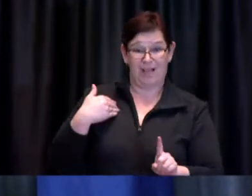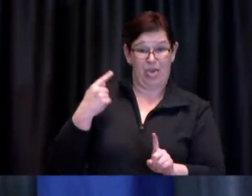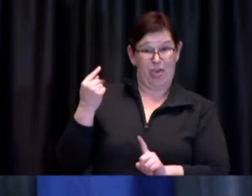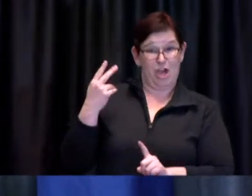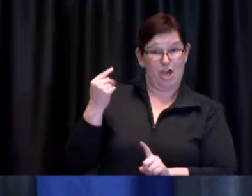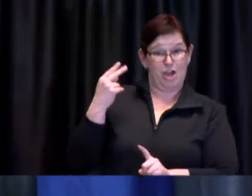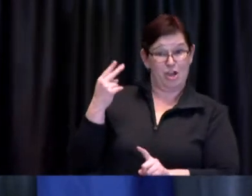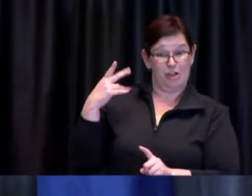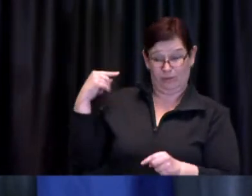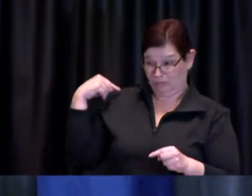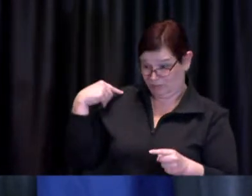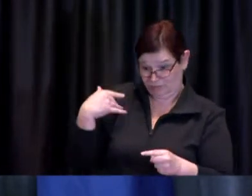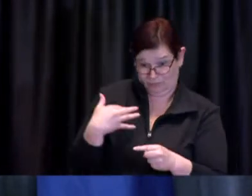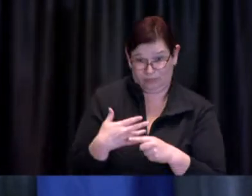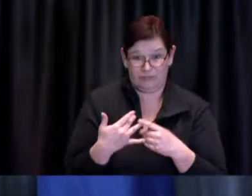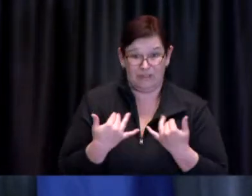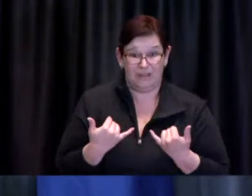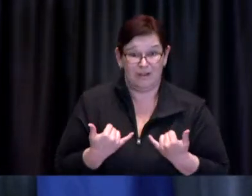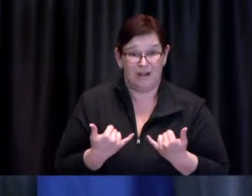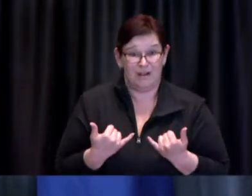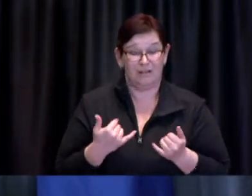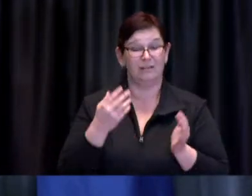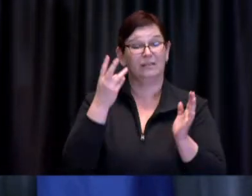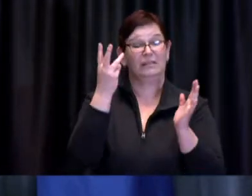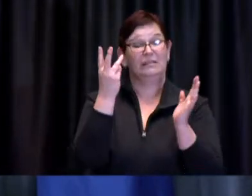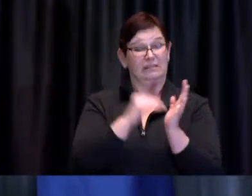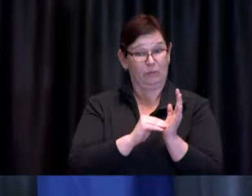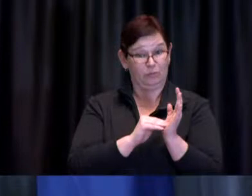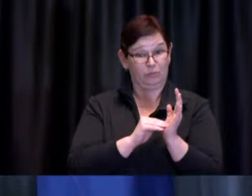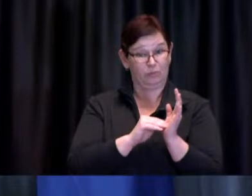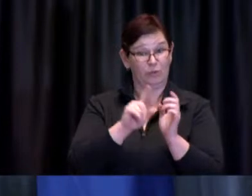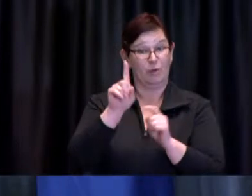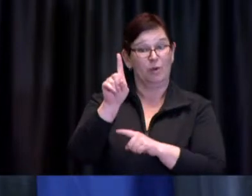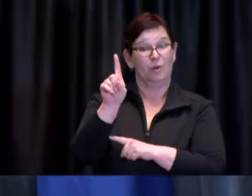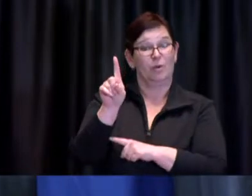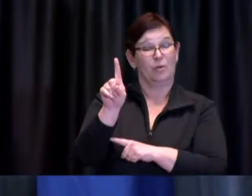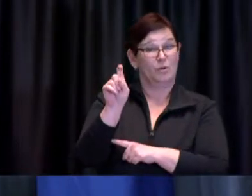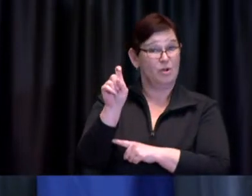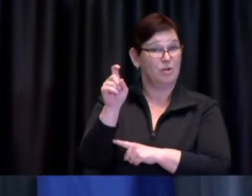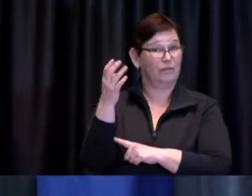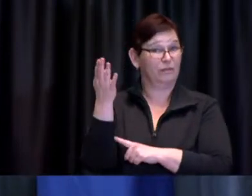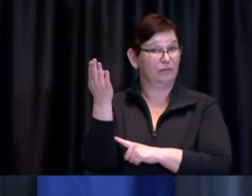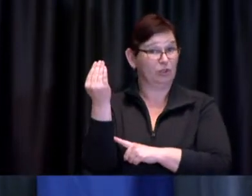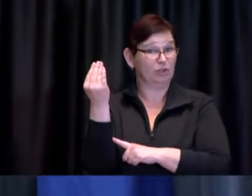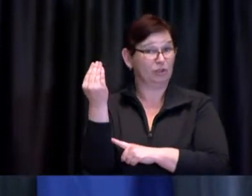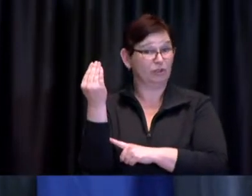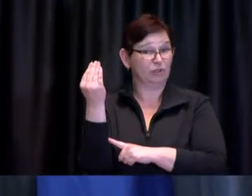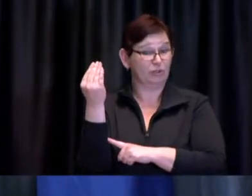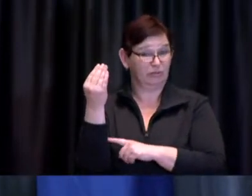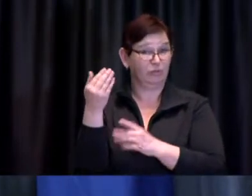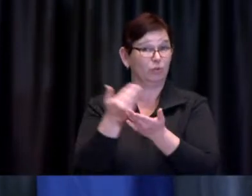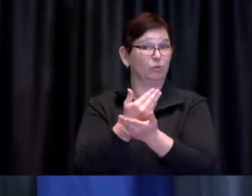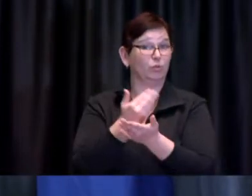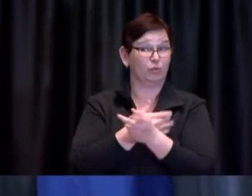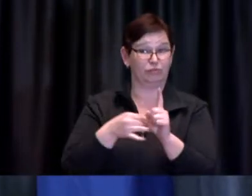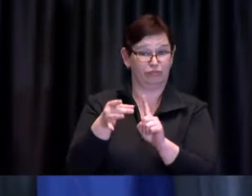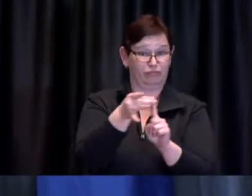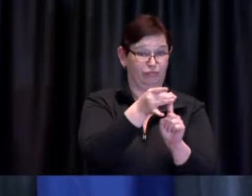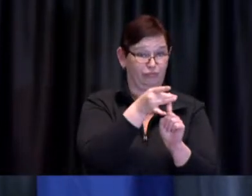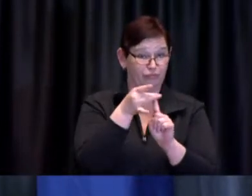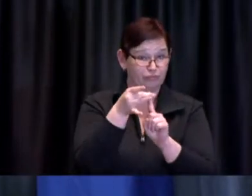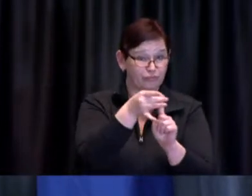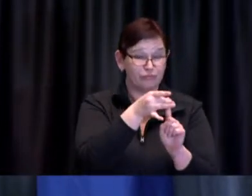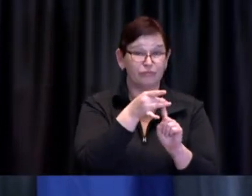we have seen 6,114 new cases of COVID-19 in Toronto.